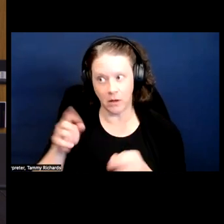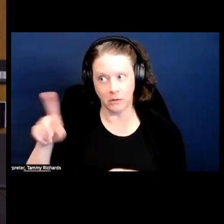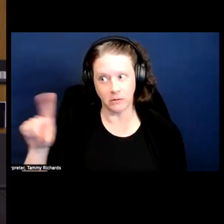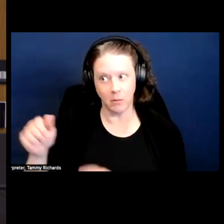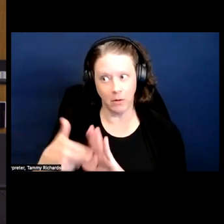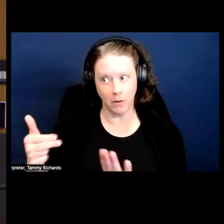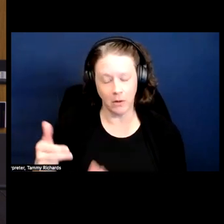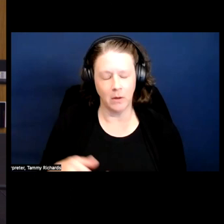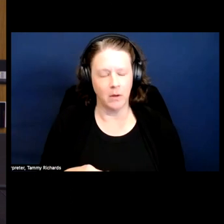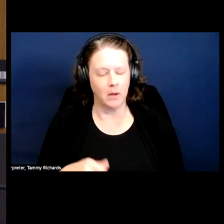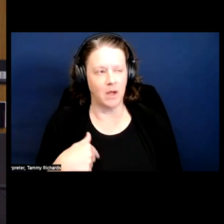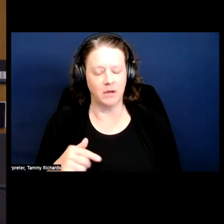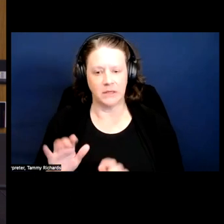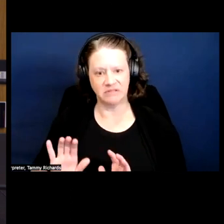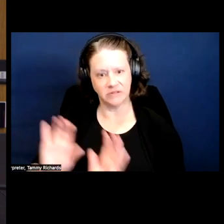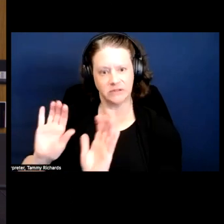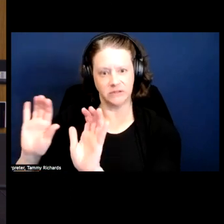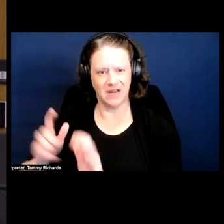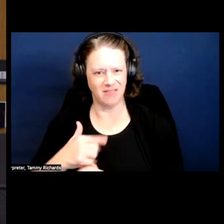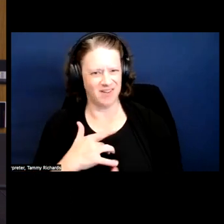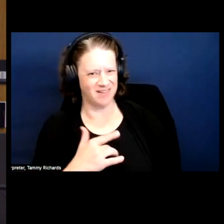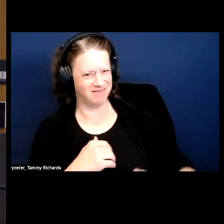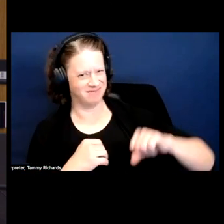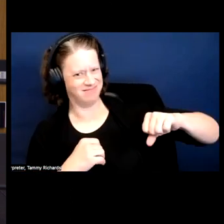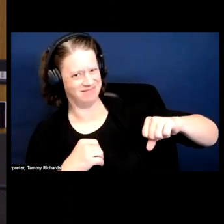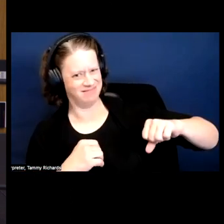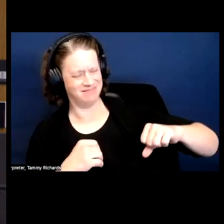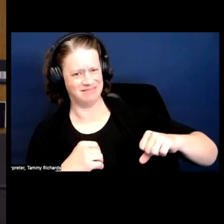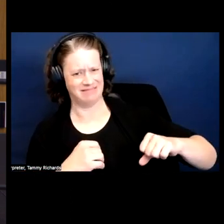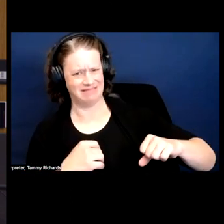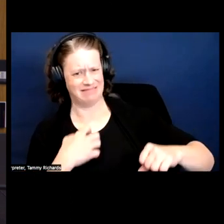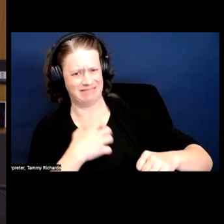pushing it on me in ways that I was, like, ... this feels icky.